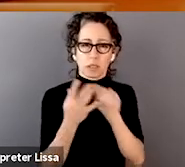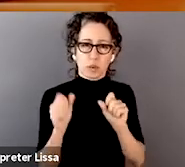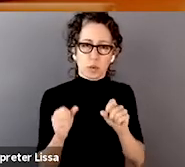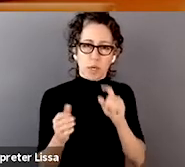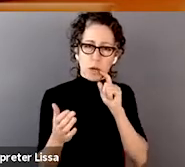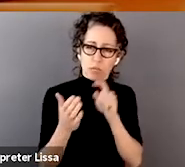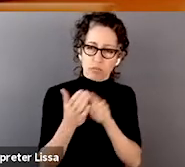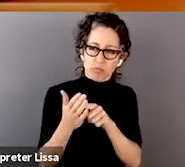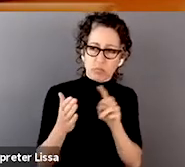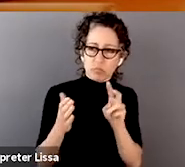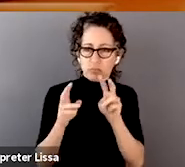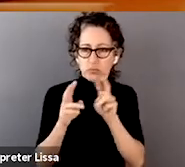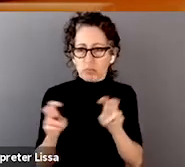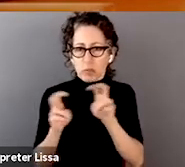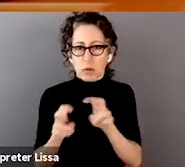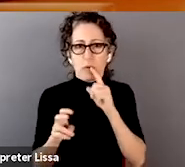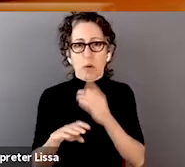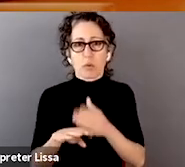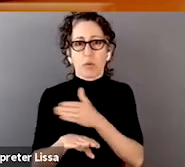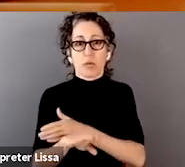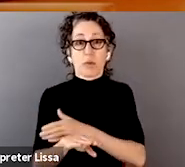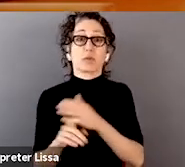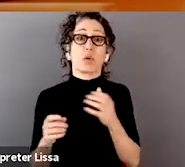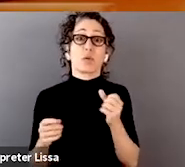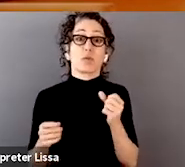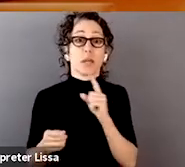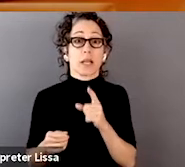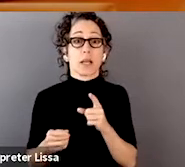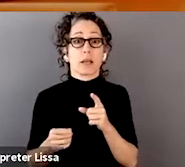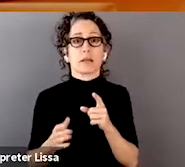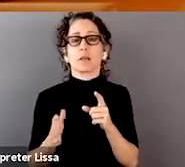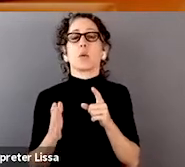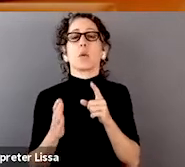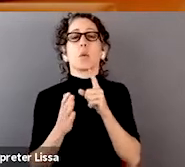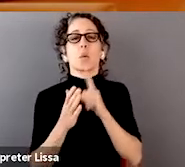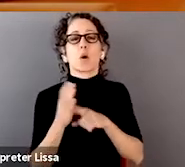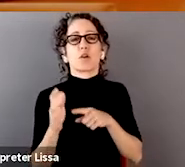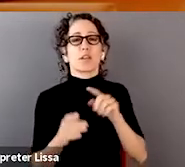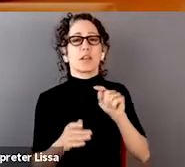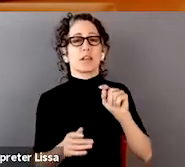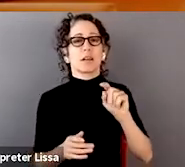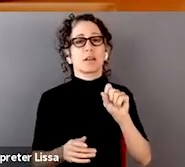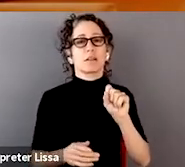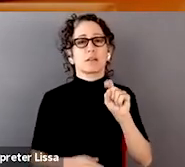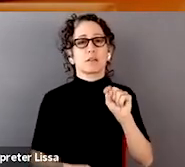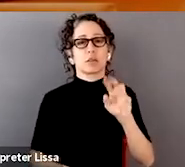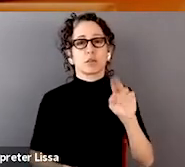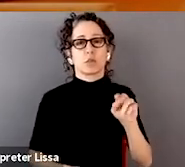Or another way of framing this is, what should be our stretch goals as a field,